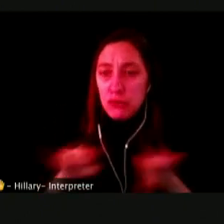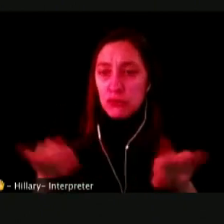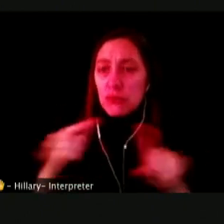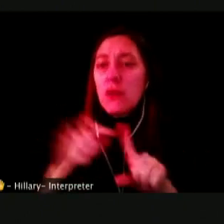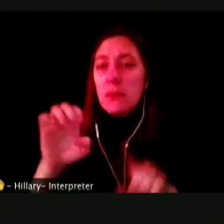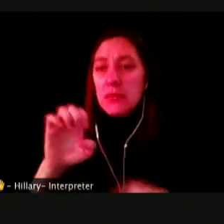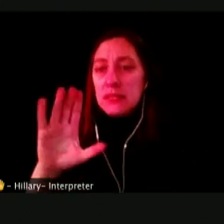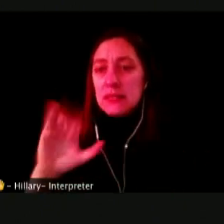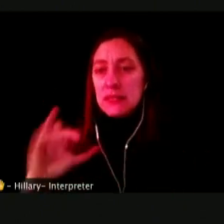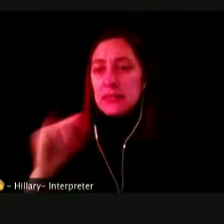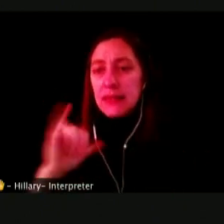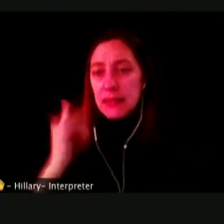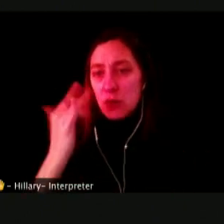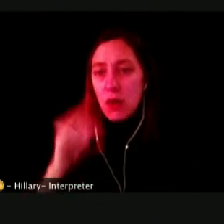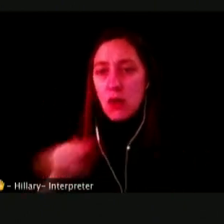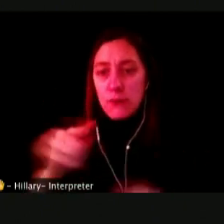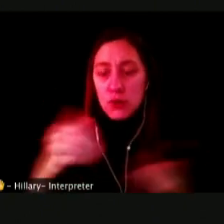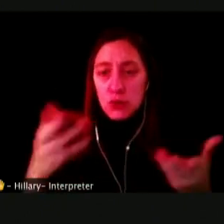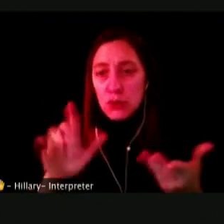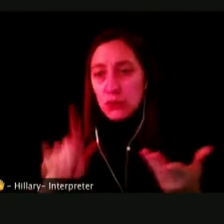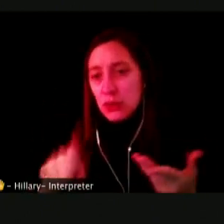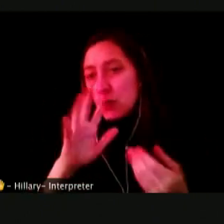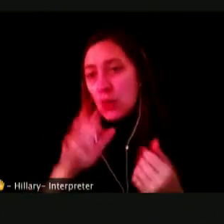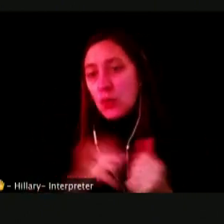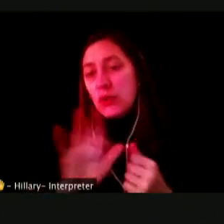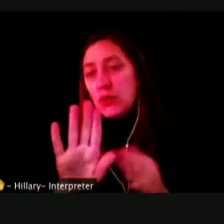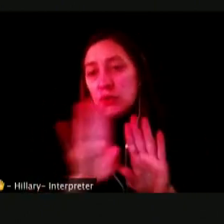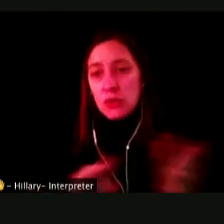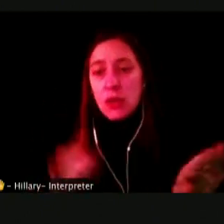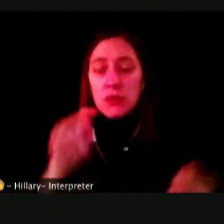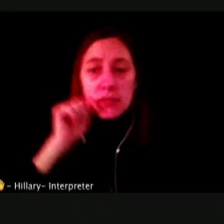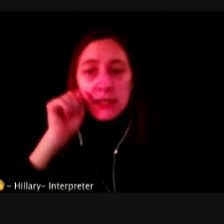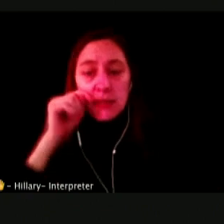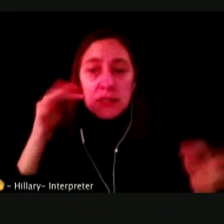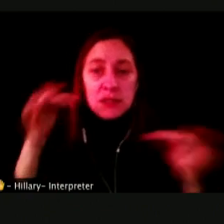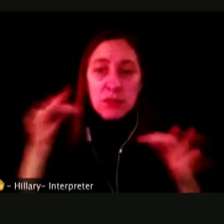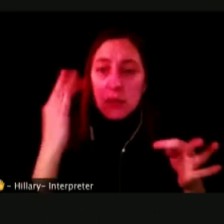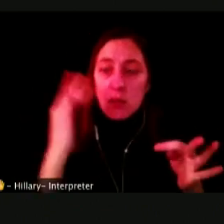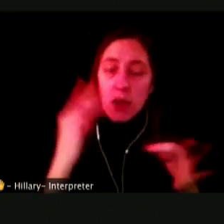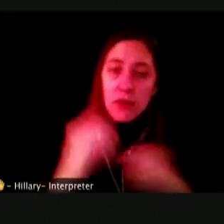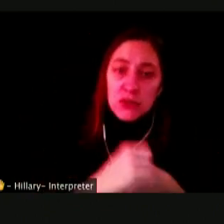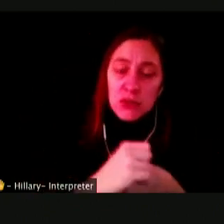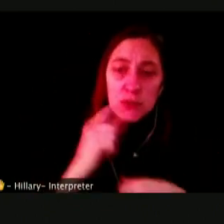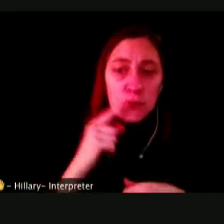HERE. HAVE TO TALK TO YOUR CHILD OR TEEN ABOUT WHY HE CIGARETTES ARE HARMFUL FOR THEM. IT IS NEVER TOO LATE.